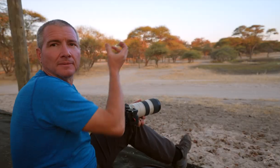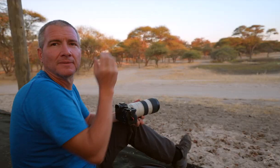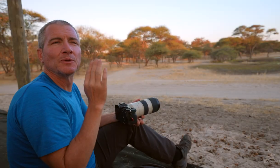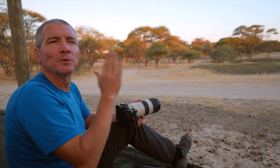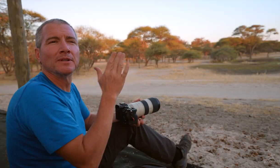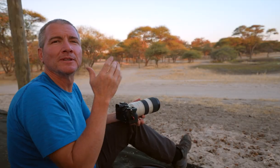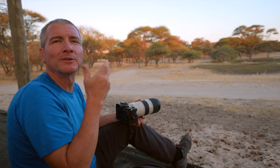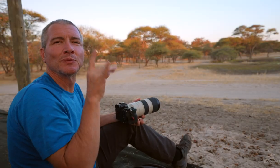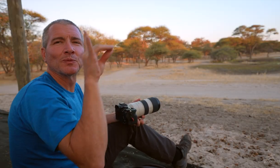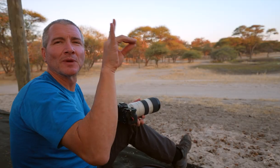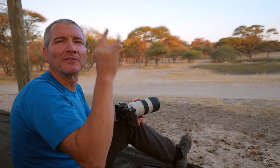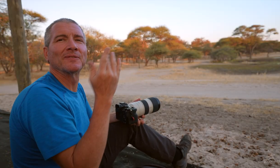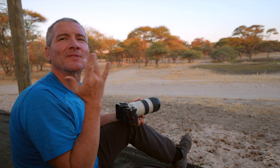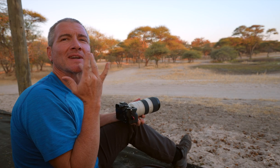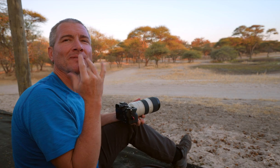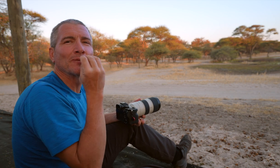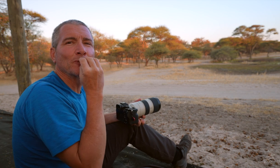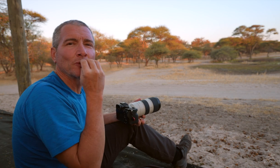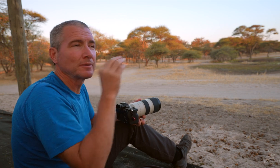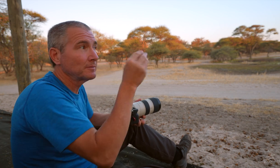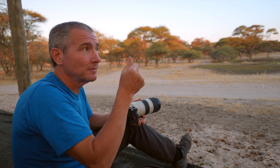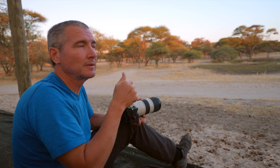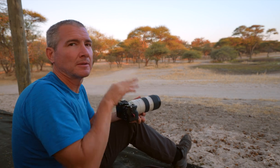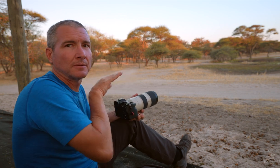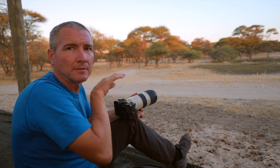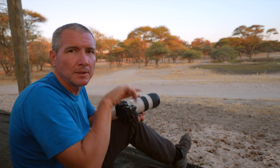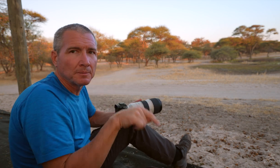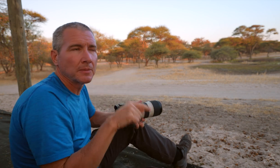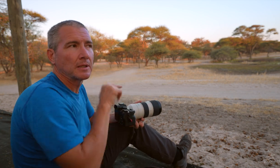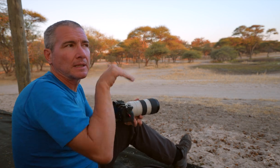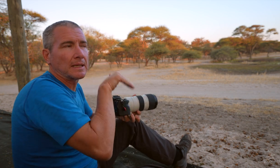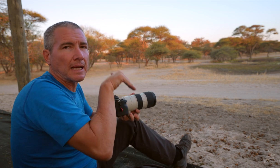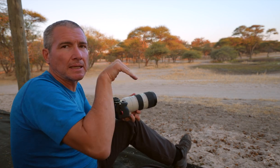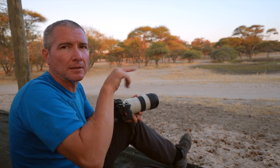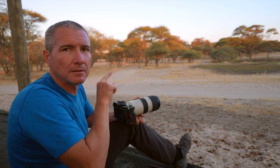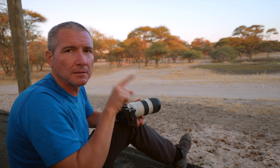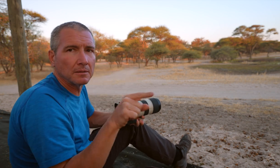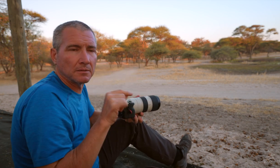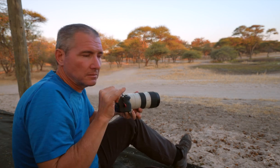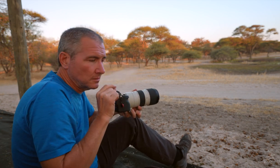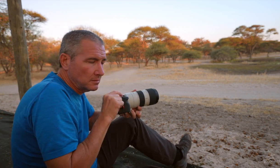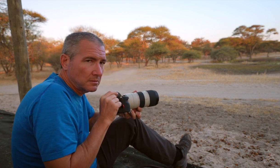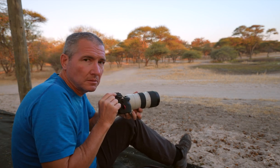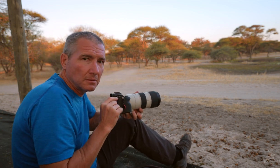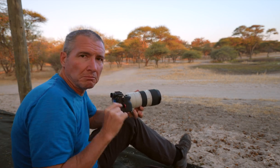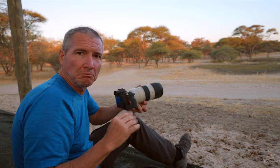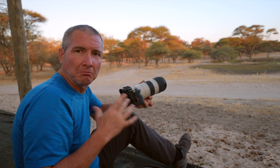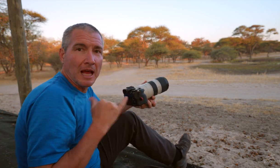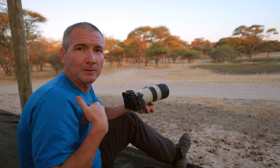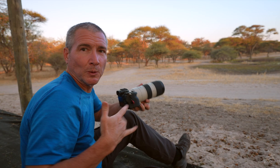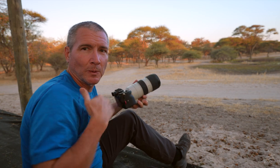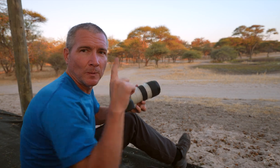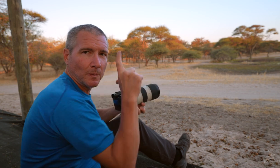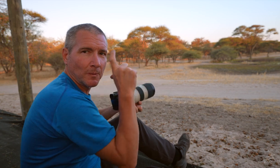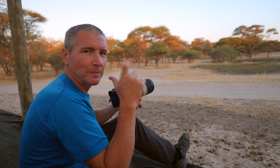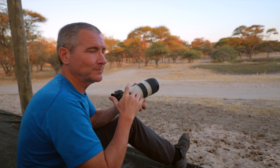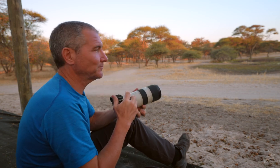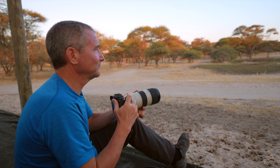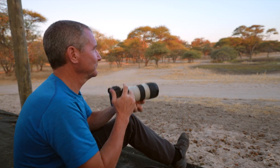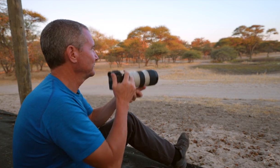These are filled with the giraffes’ favorite food, and we can track how often they come by. Now I’m thrilled to start taking pictures!